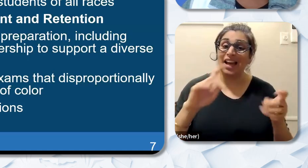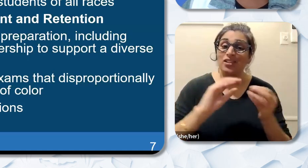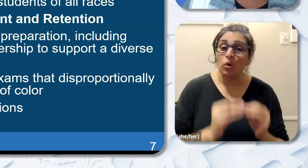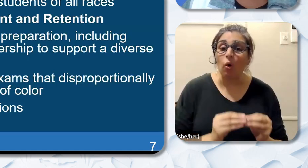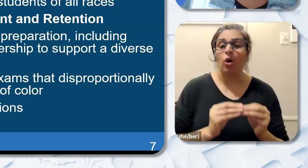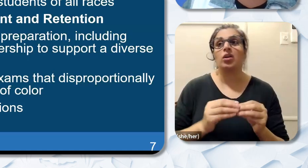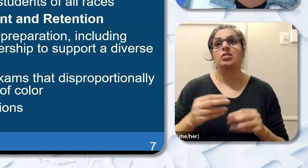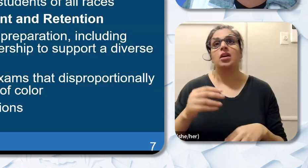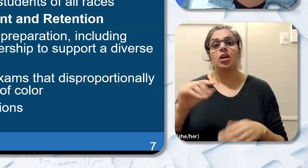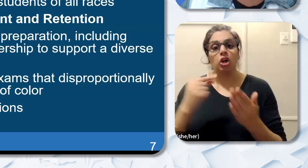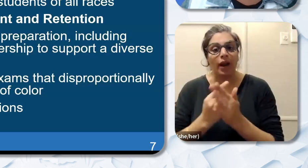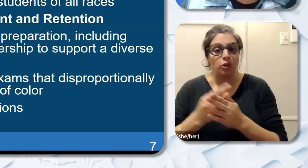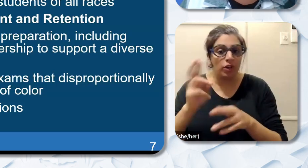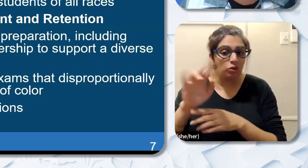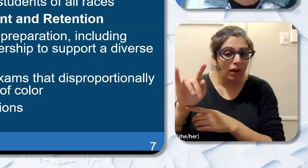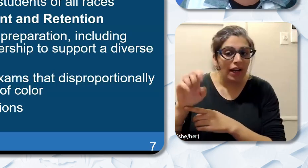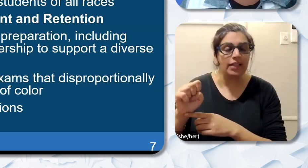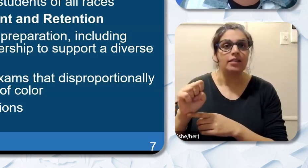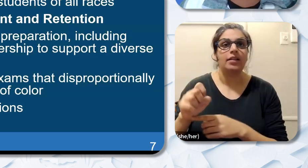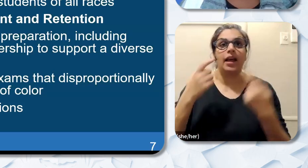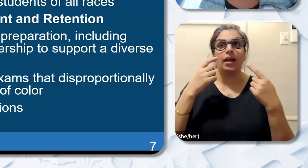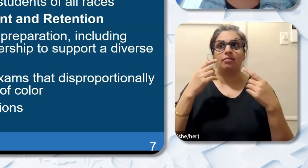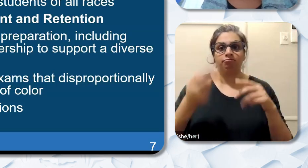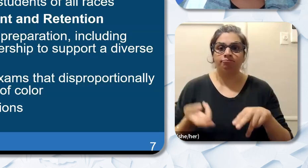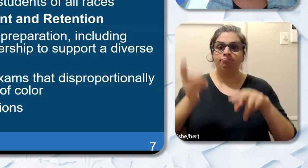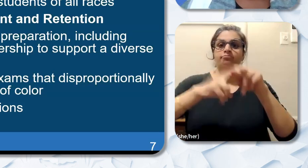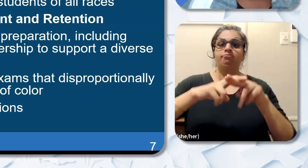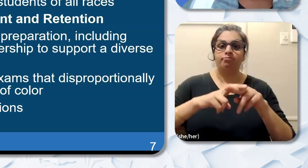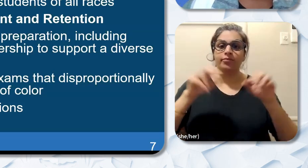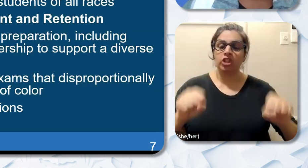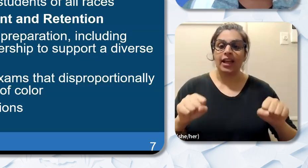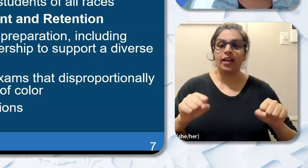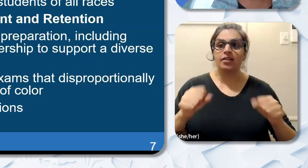increased likelihood to succeed in college. This is due to having teachers of color who